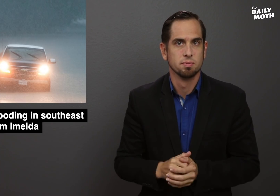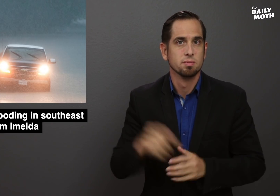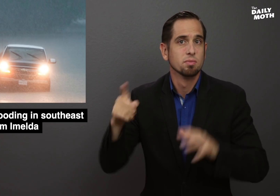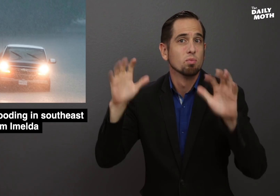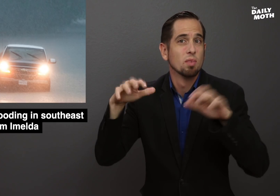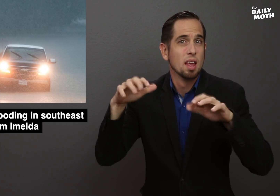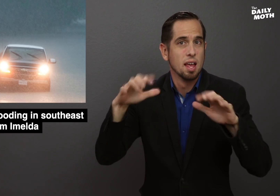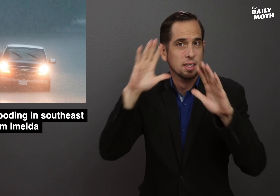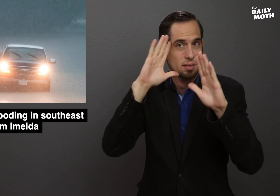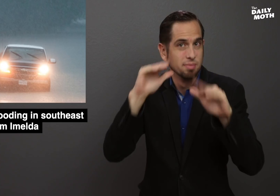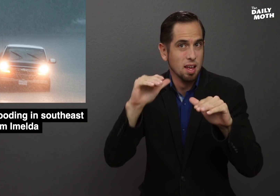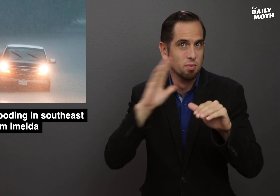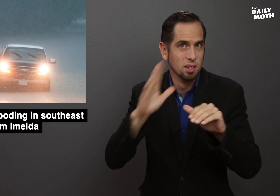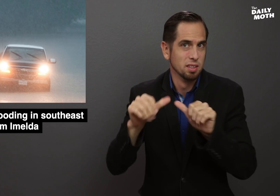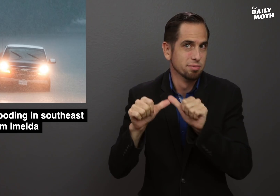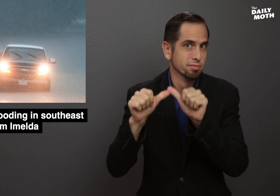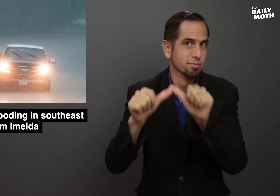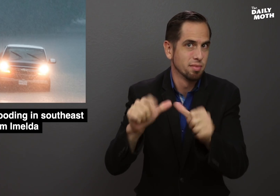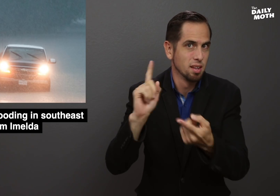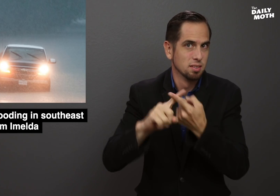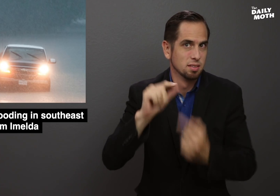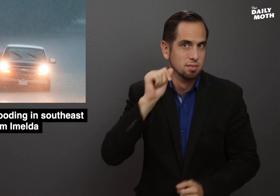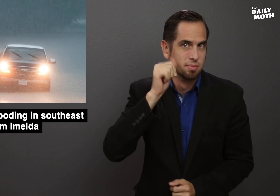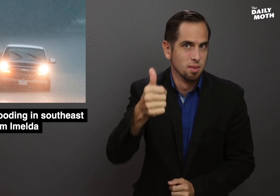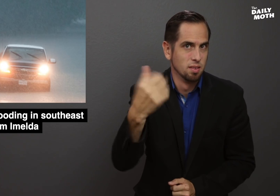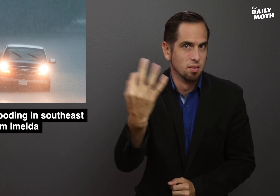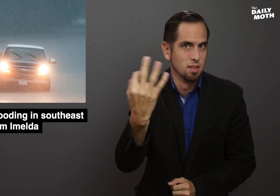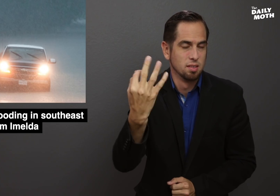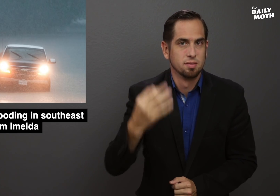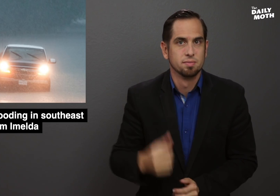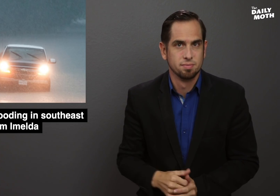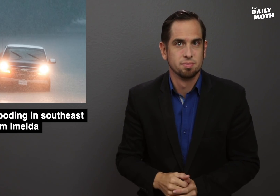The rains is expected to continue until tomorrow.